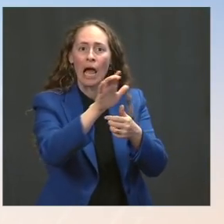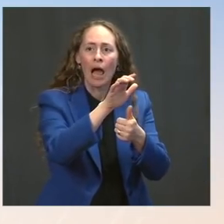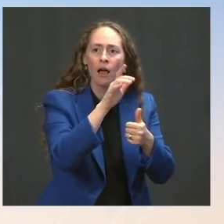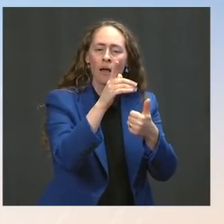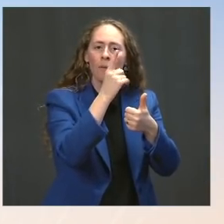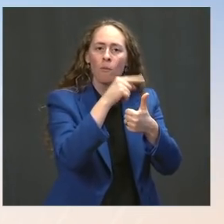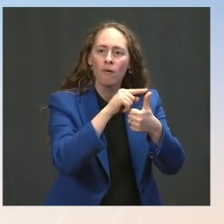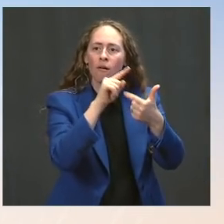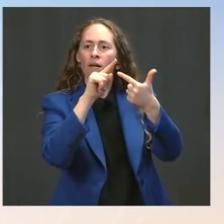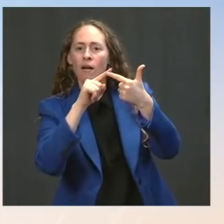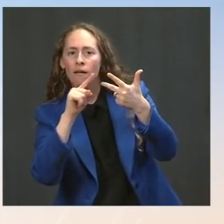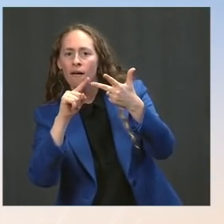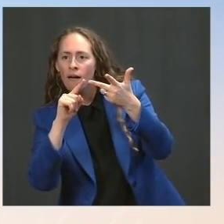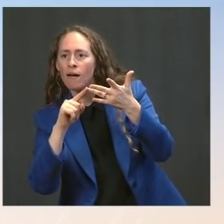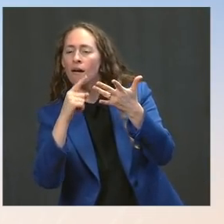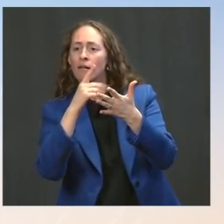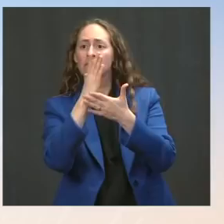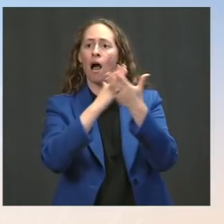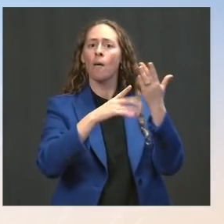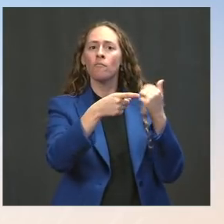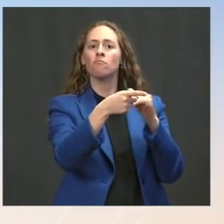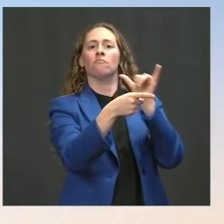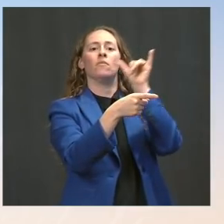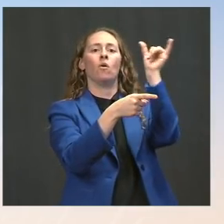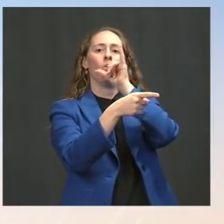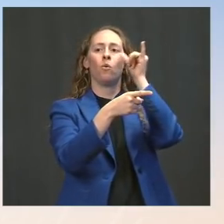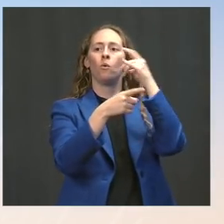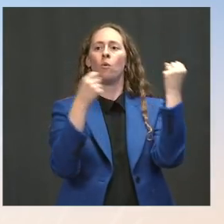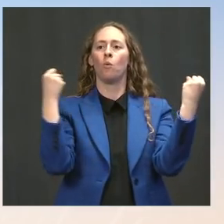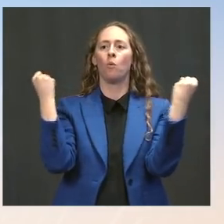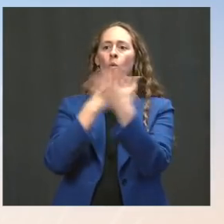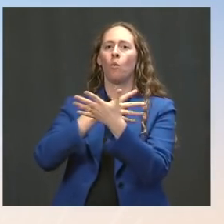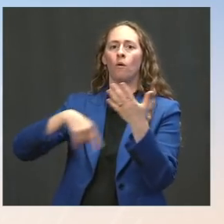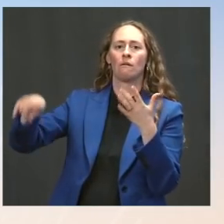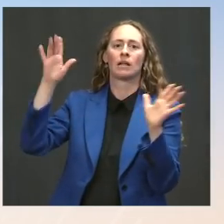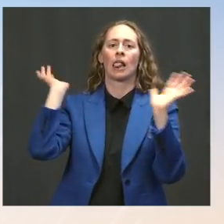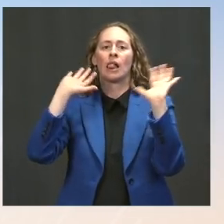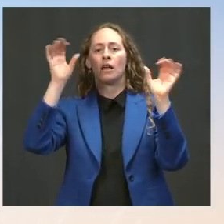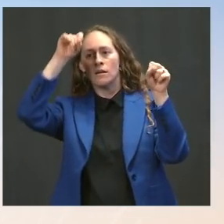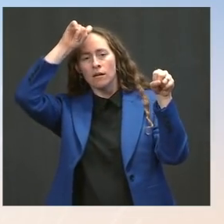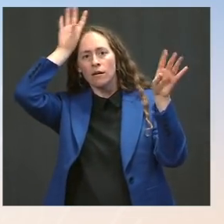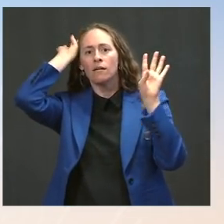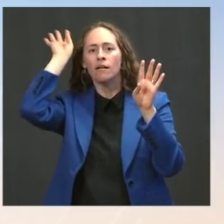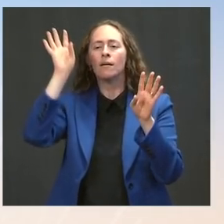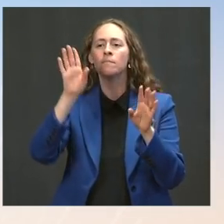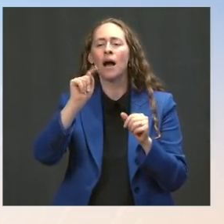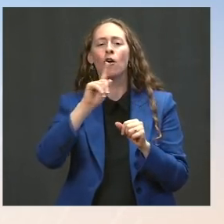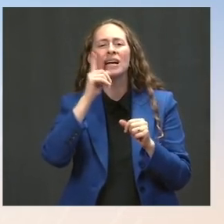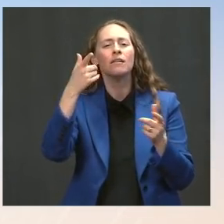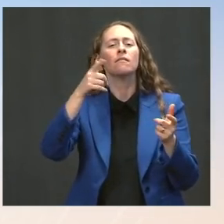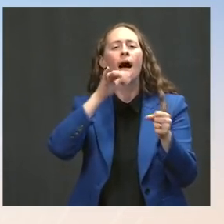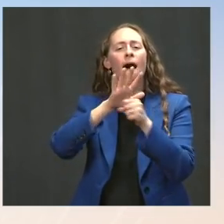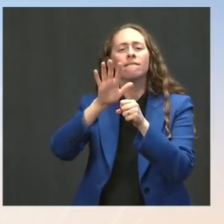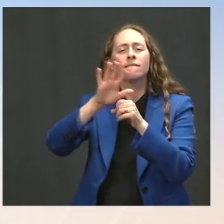without being based on broad swaths of information that the public should look at and look at the whole assessment of.